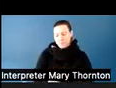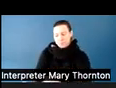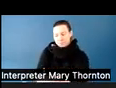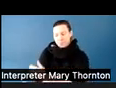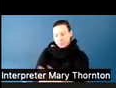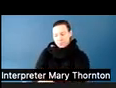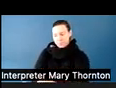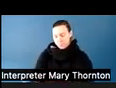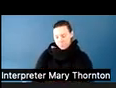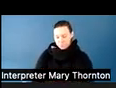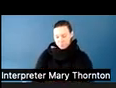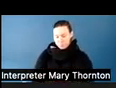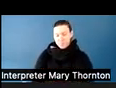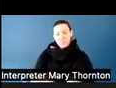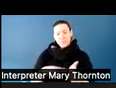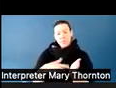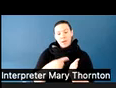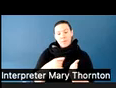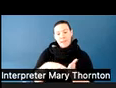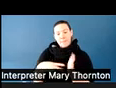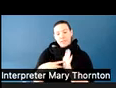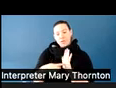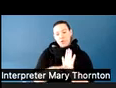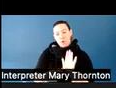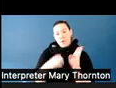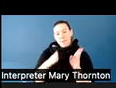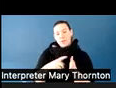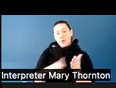means showing somebody what we're talking about.